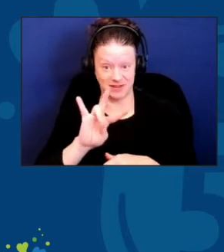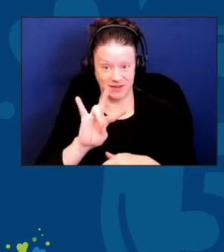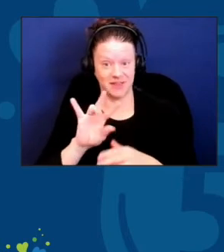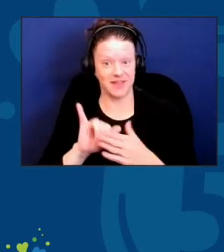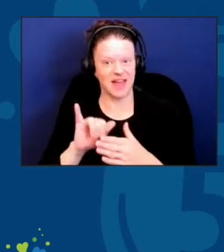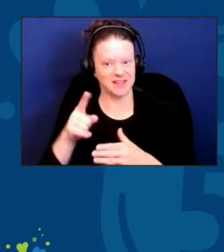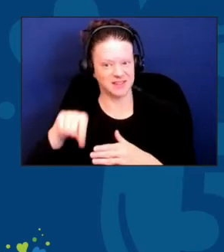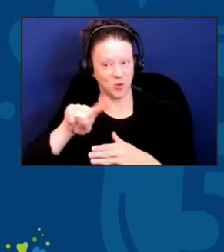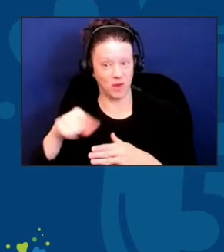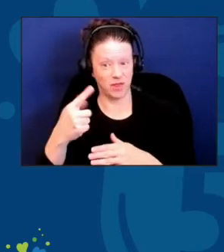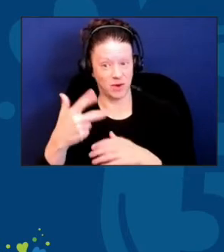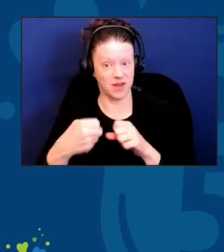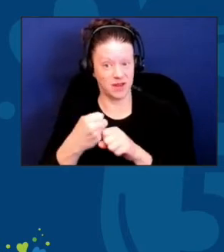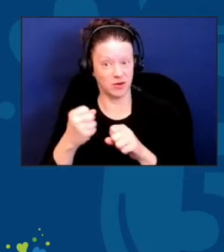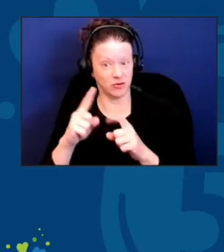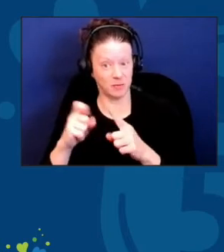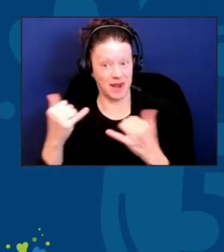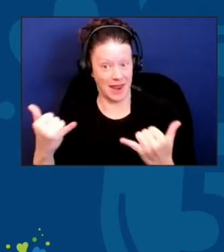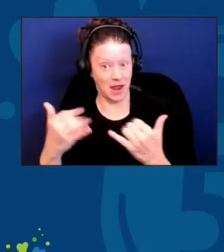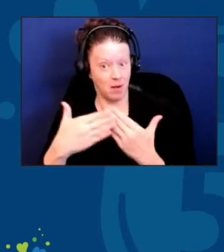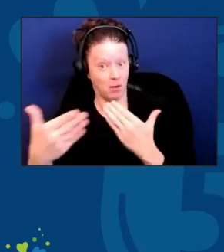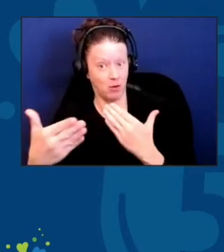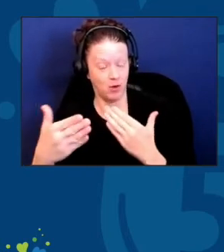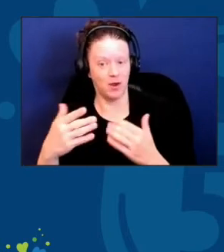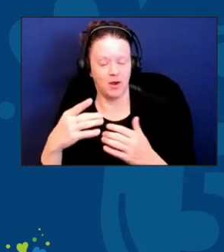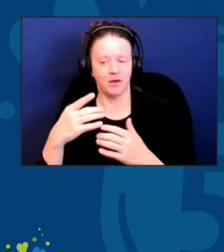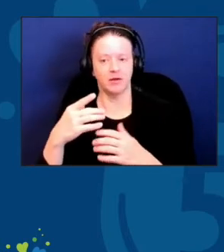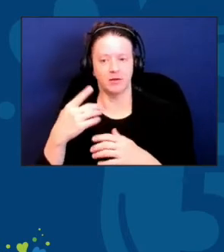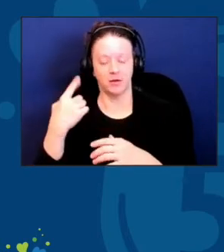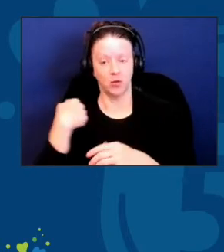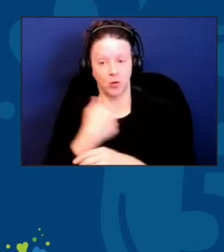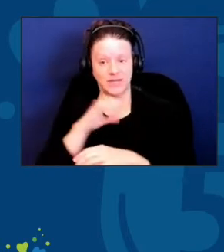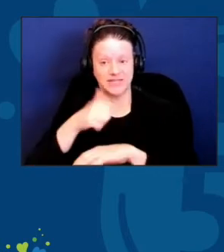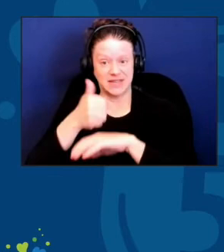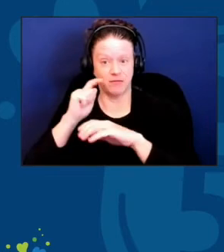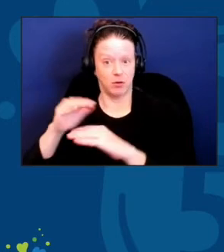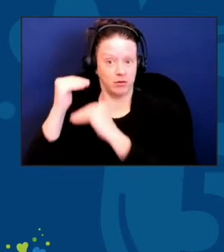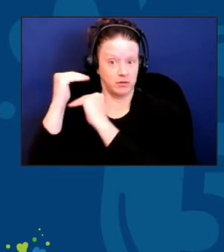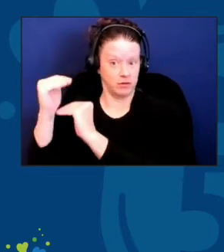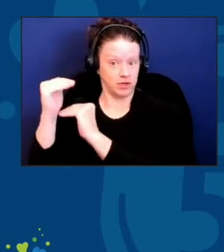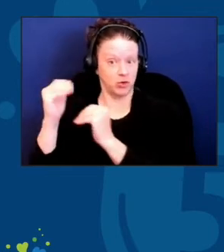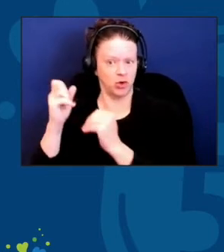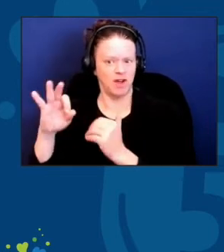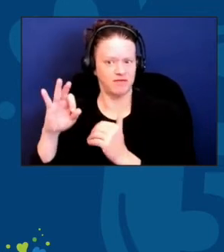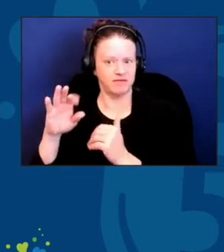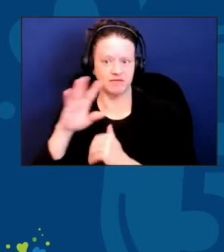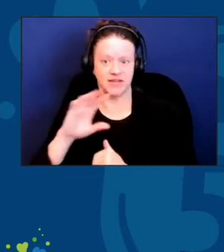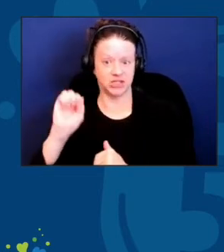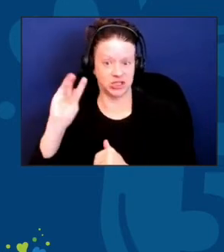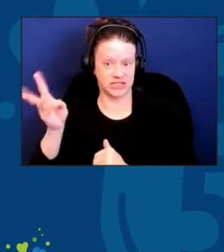from what we set as a threshold of 60 for Older Americans Act programs. So, we are just on the cusp